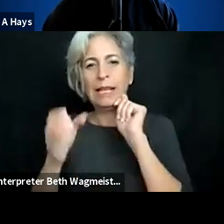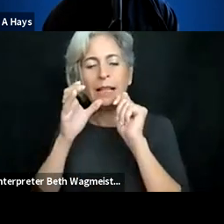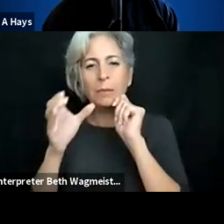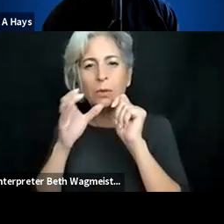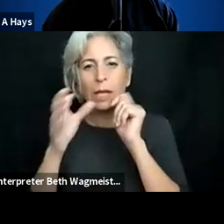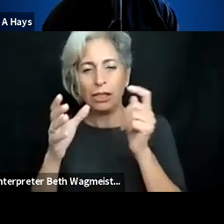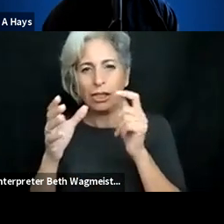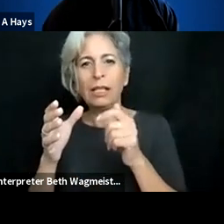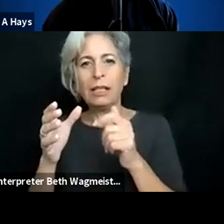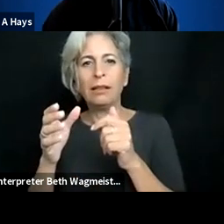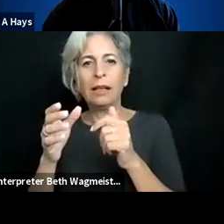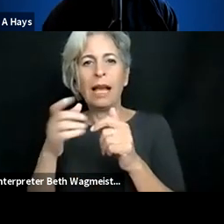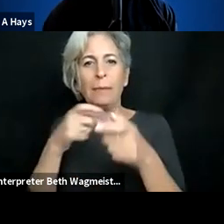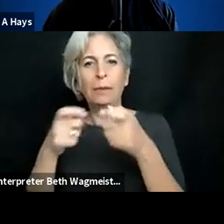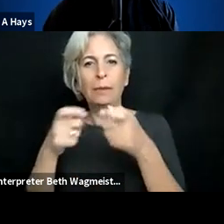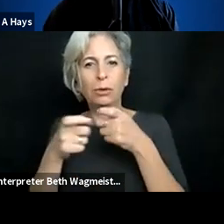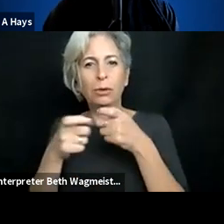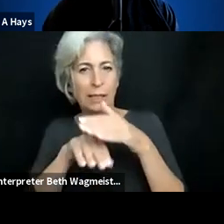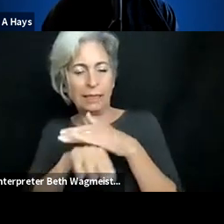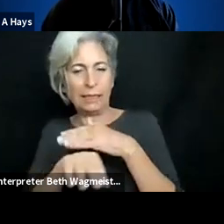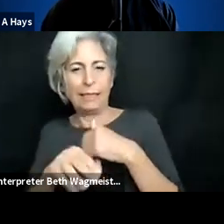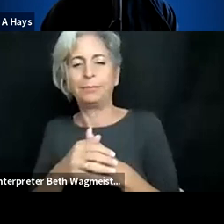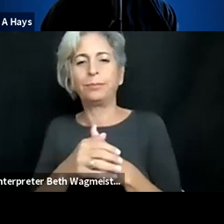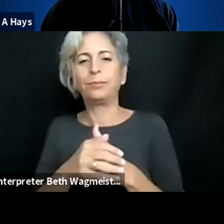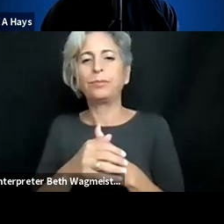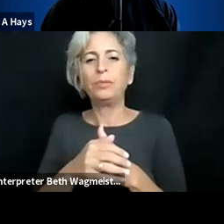I'm the director of accessibility at